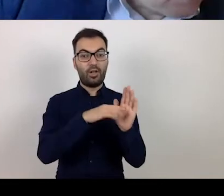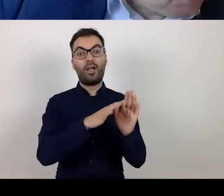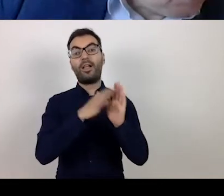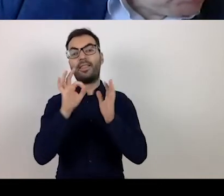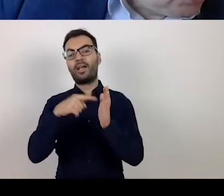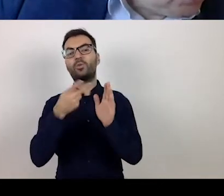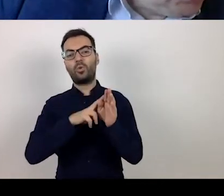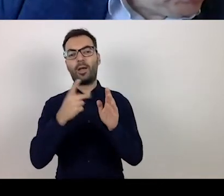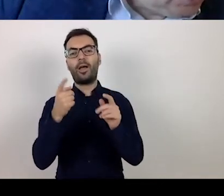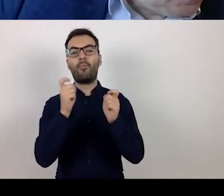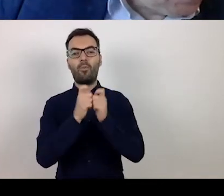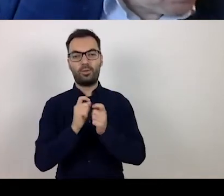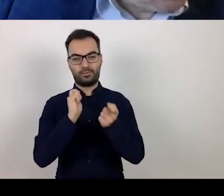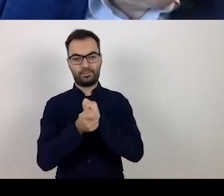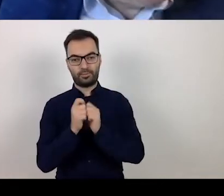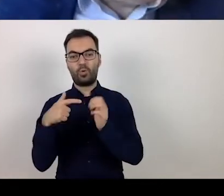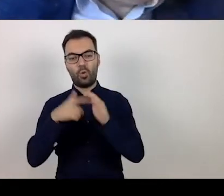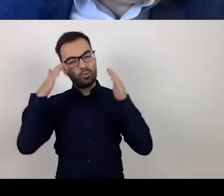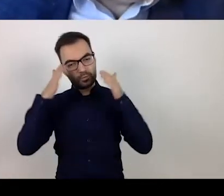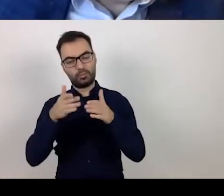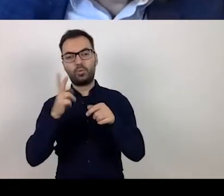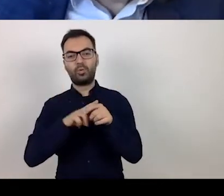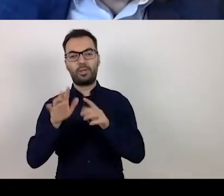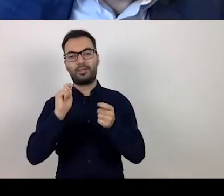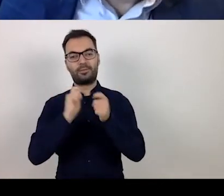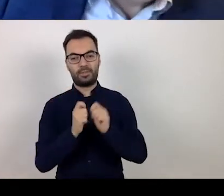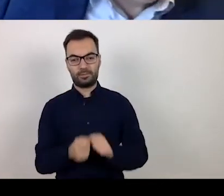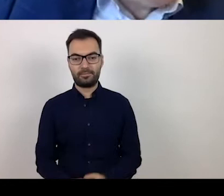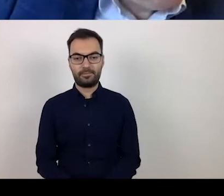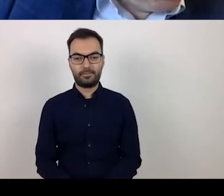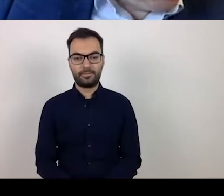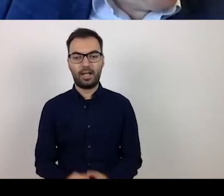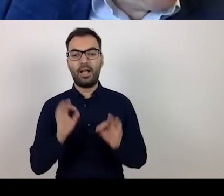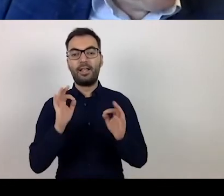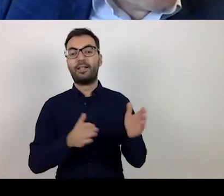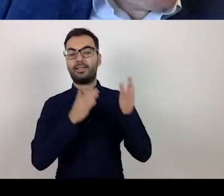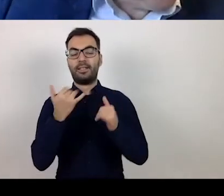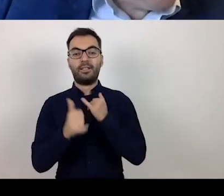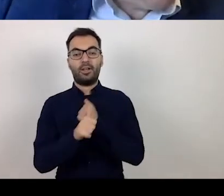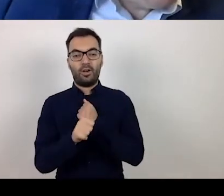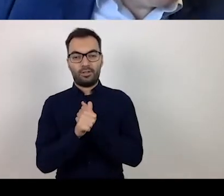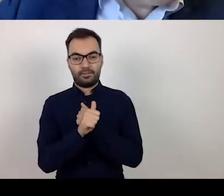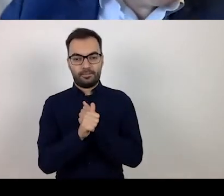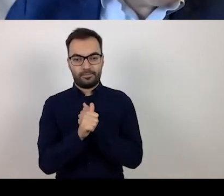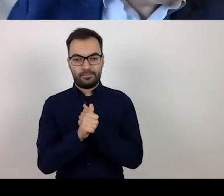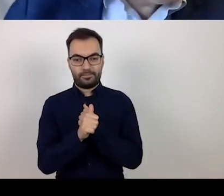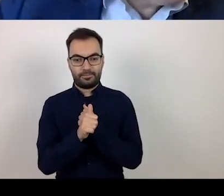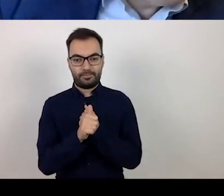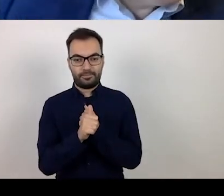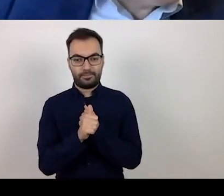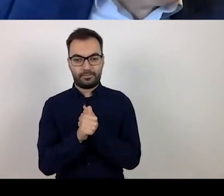When it comes to the calculation,